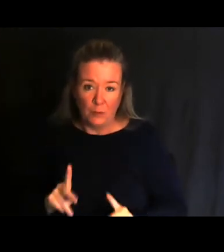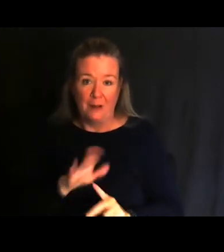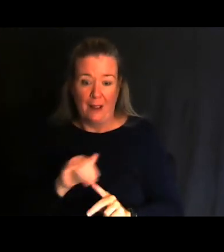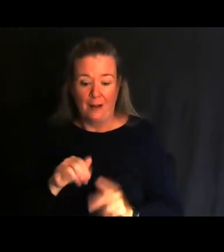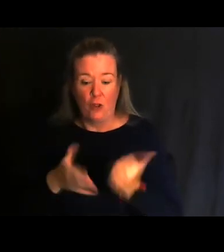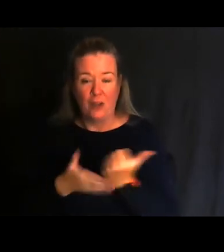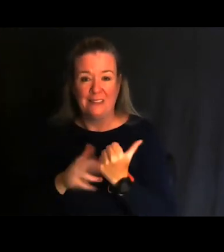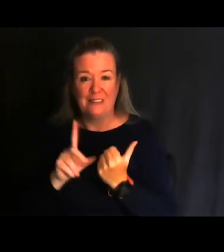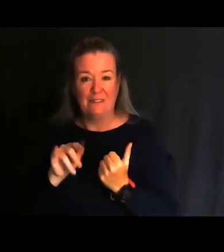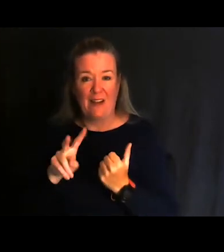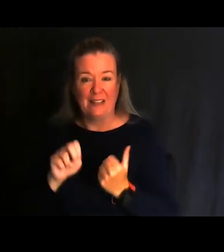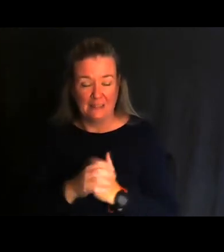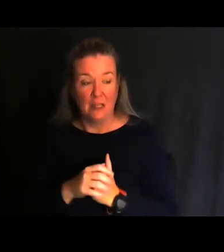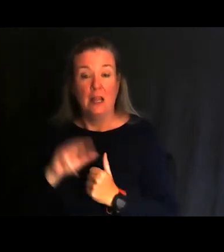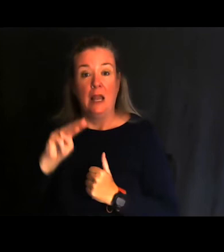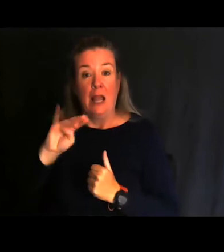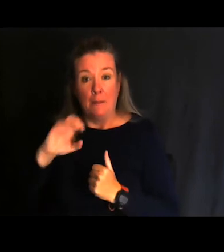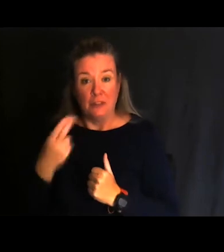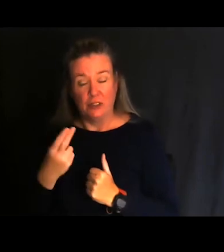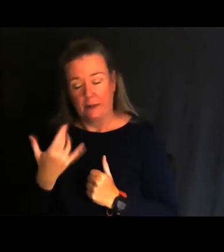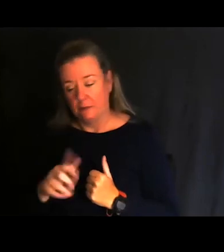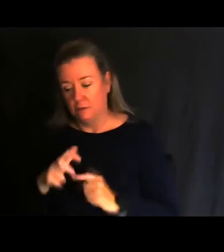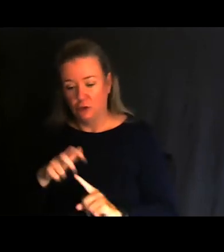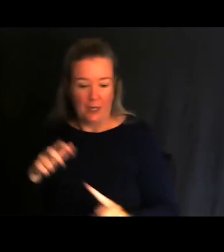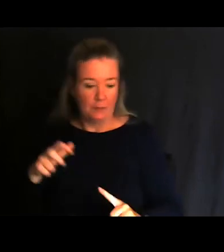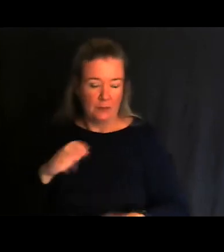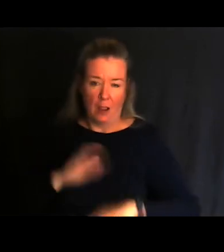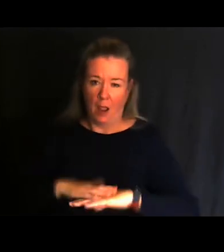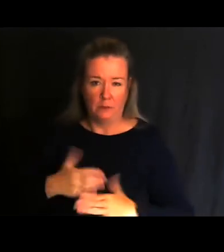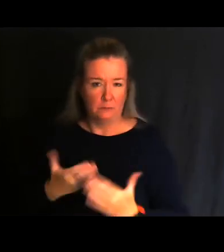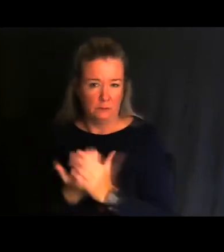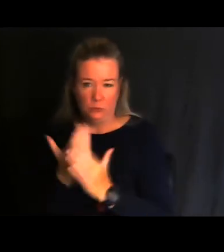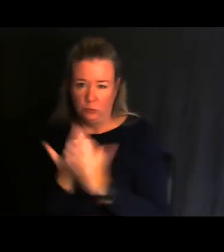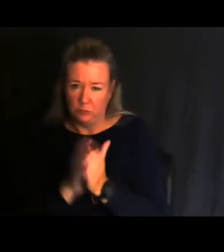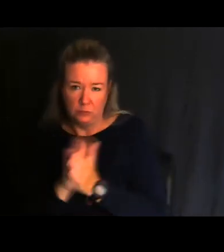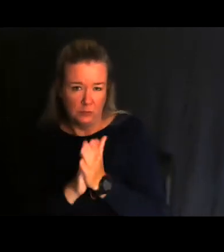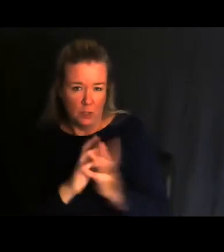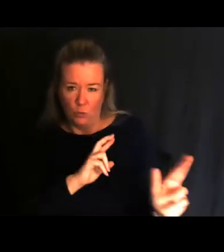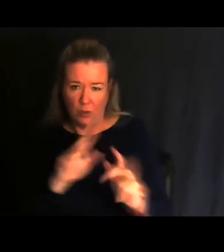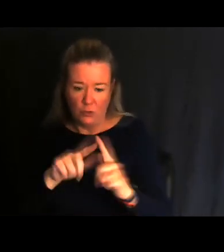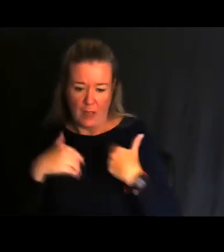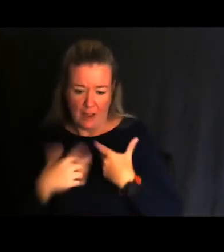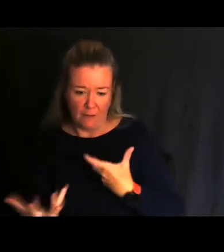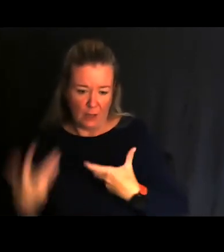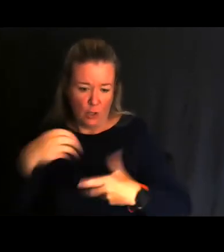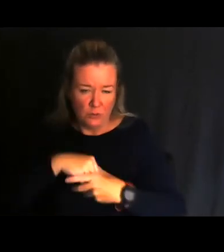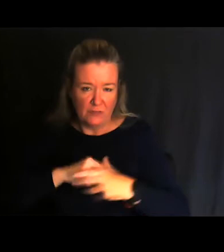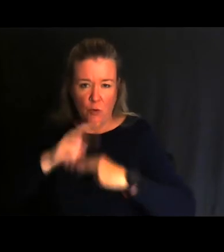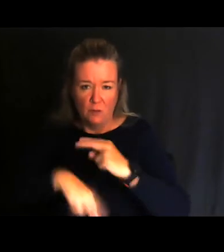Michigan is absolutely on the forefront of creative, inclusive, universal design projects